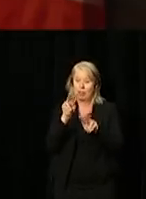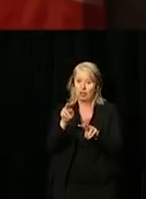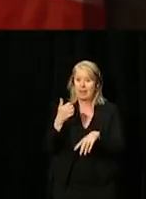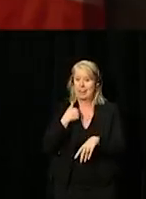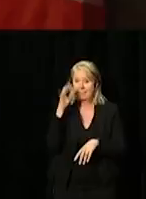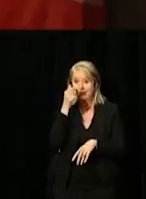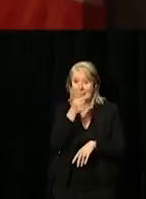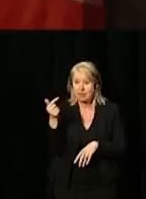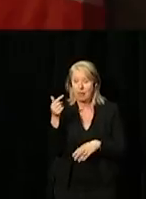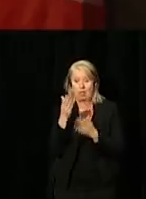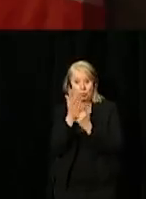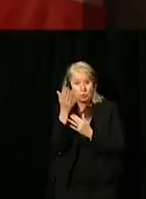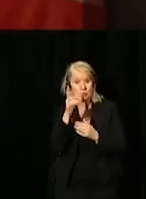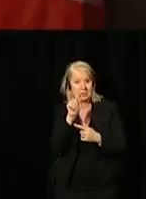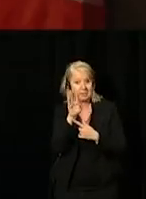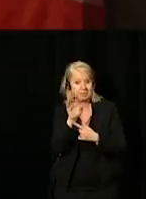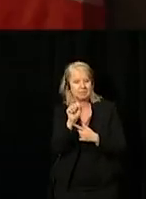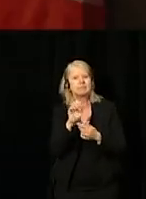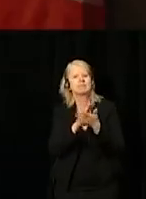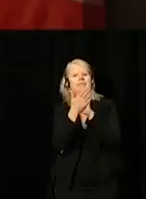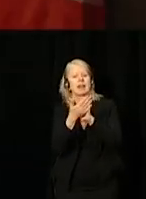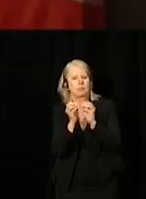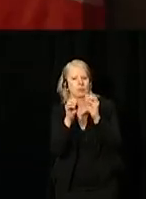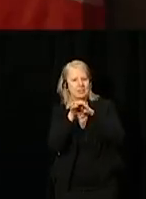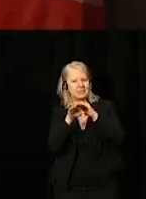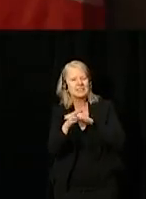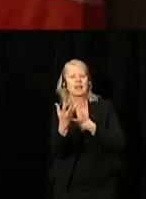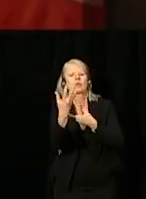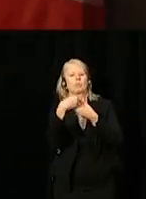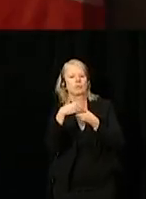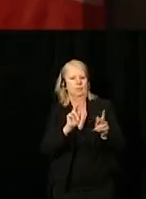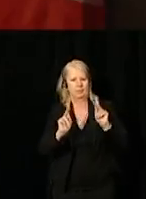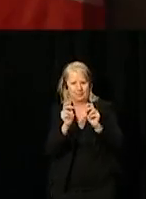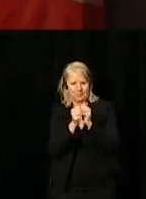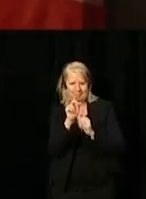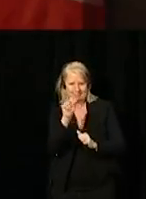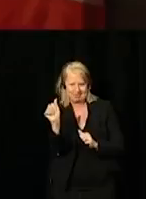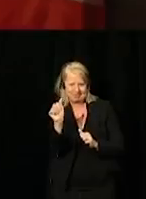through the Treasury Board secretariat, can become more accessible and inclusive of persons with disabilities.